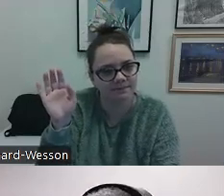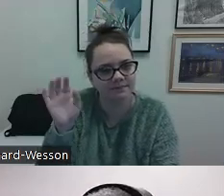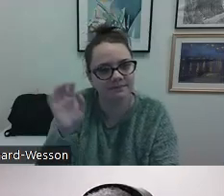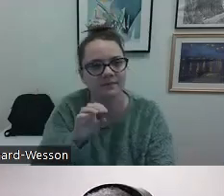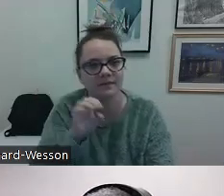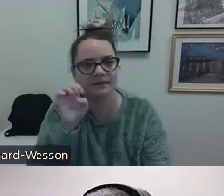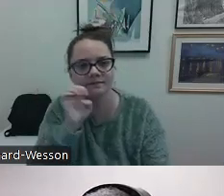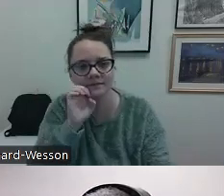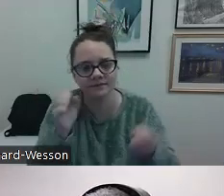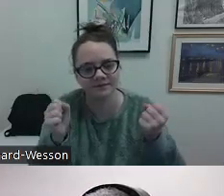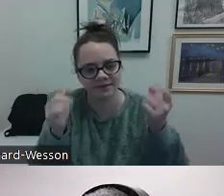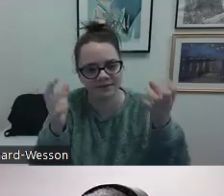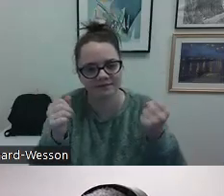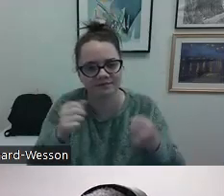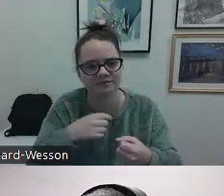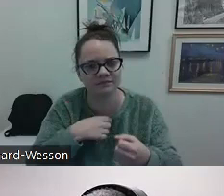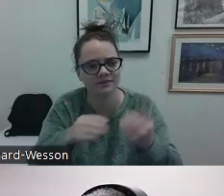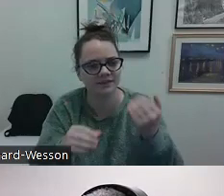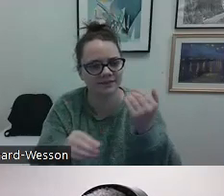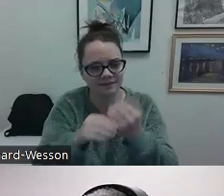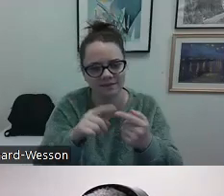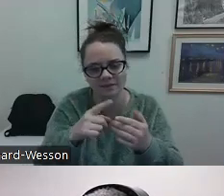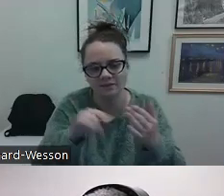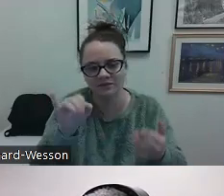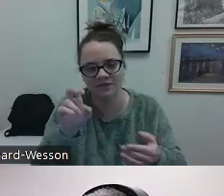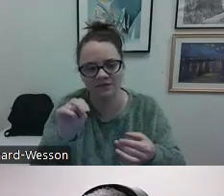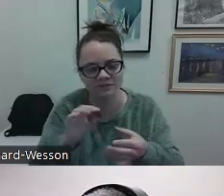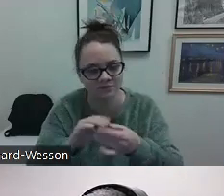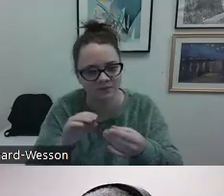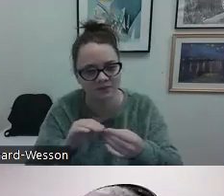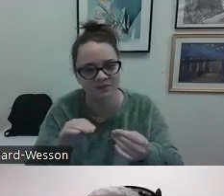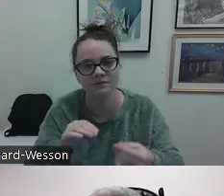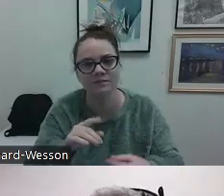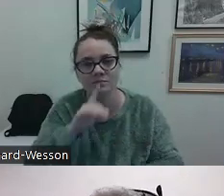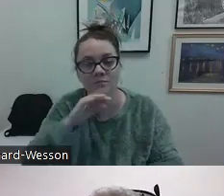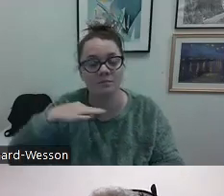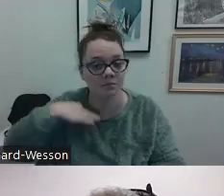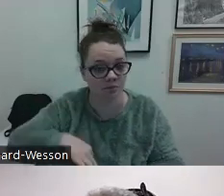This is Ellie. I just wanted to add one comment.